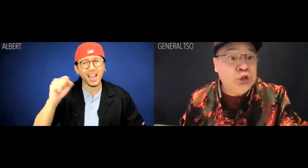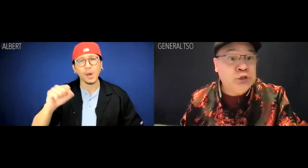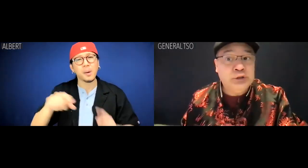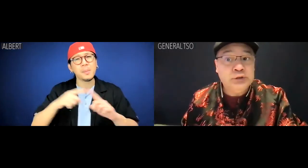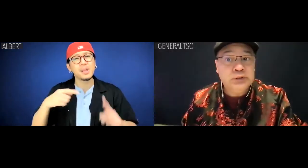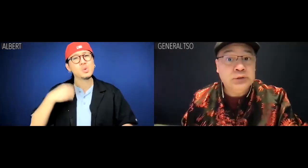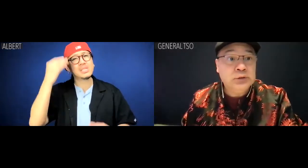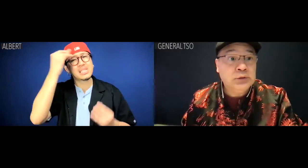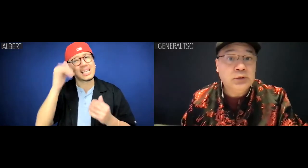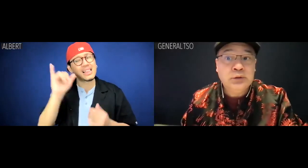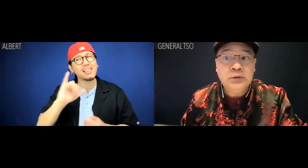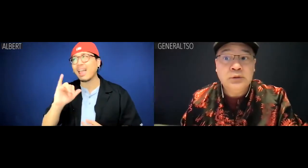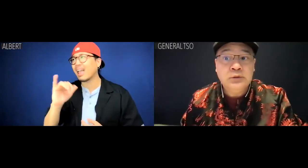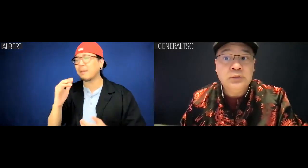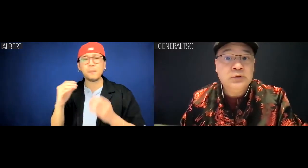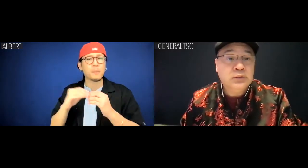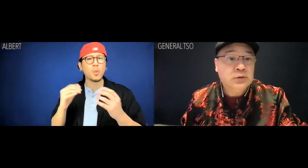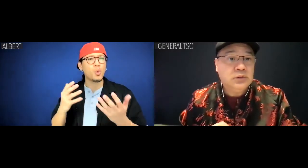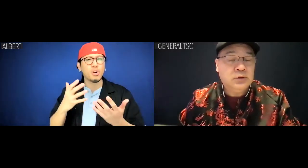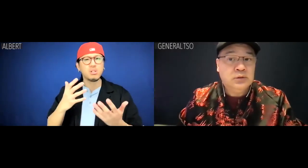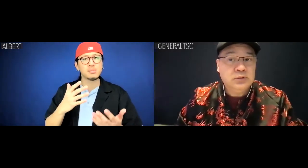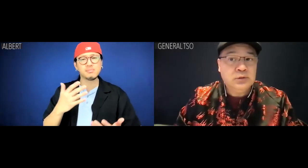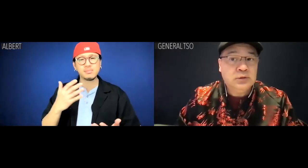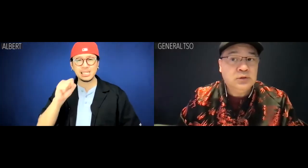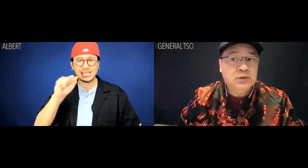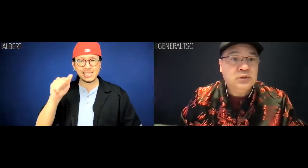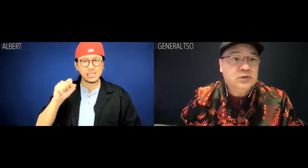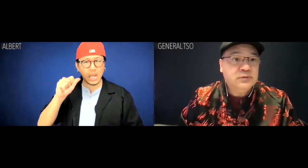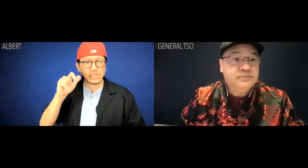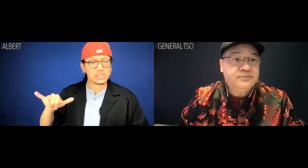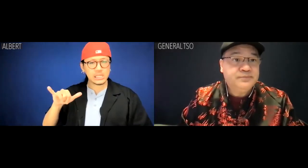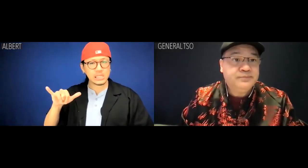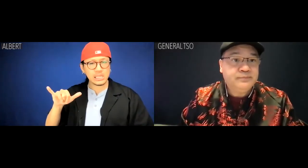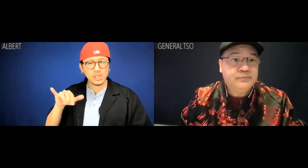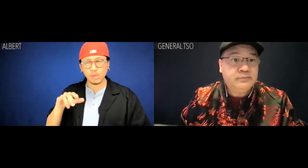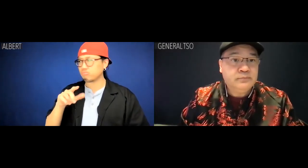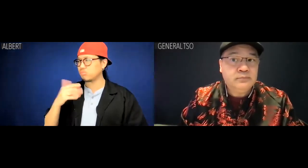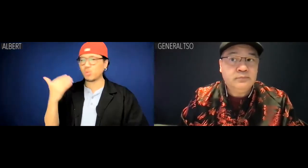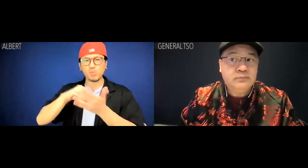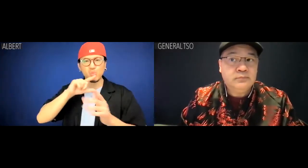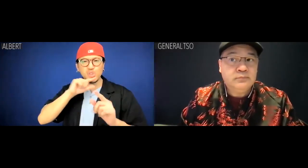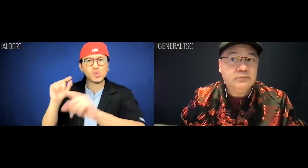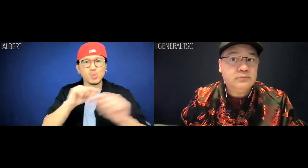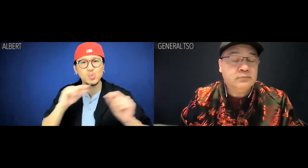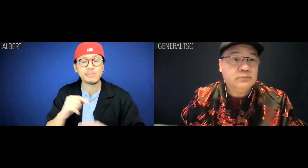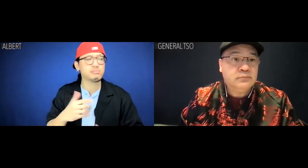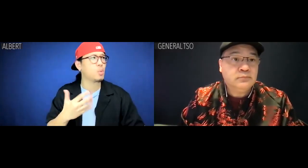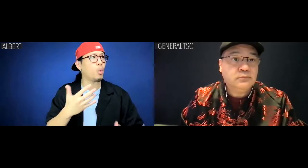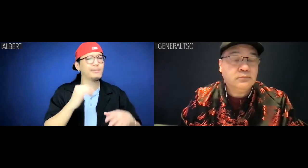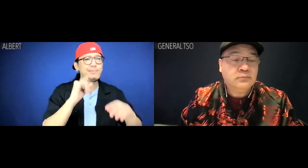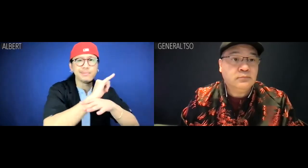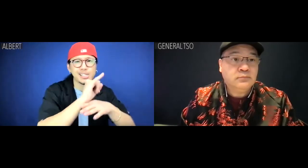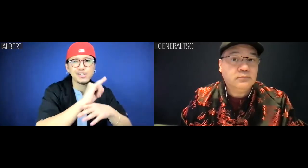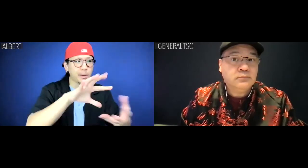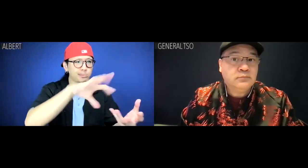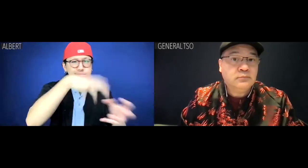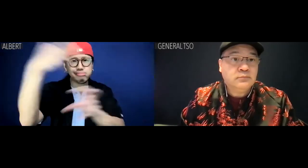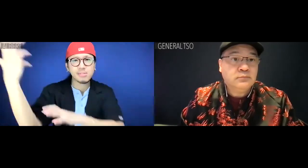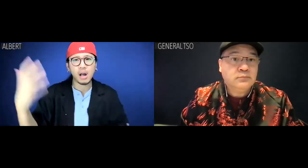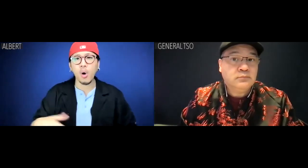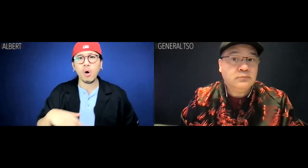Albert: Yeah, but I was thinking more sassy tweets and less industrial sabotage.